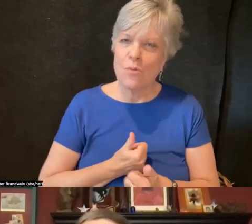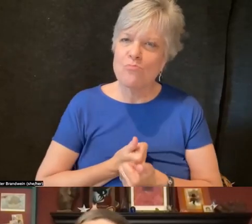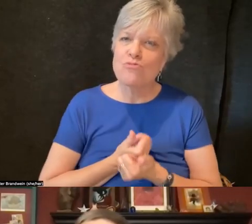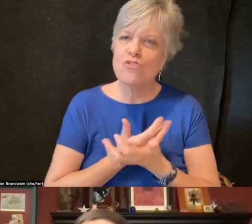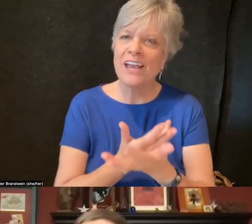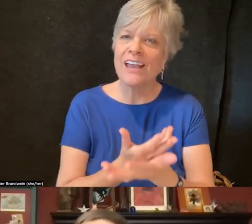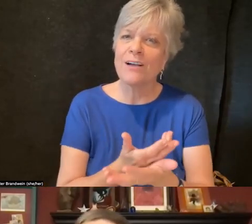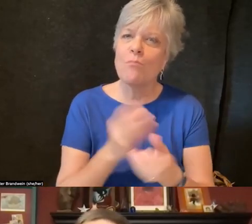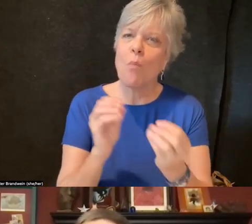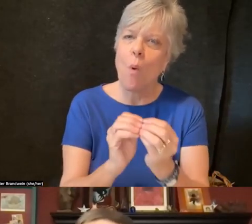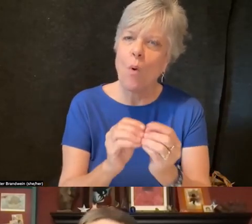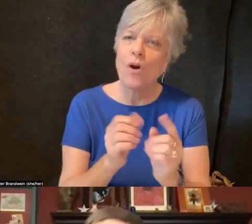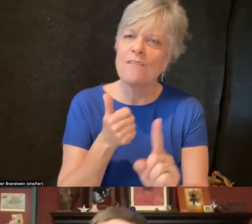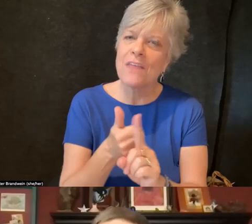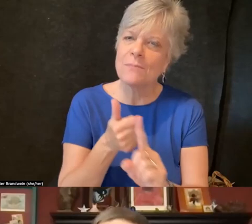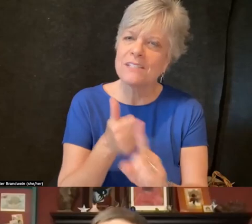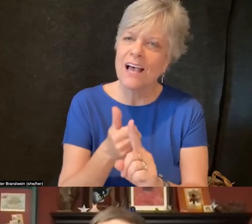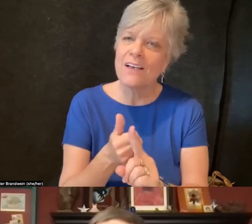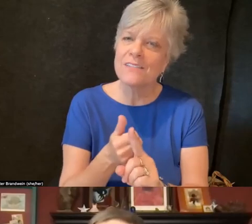and their authentic selves into that space.